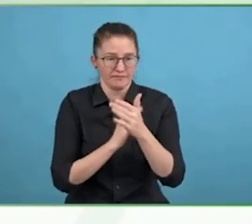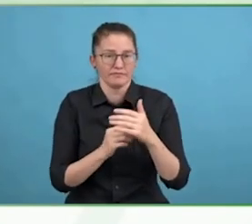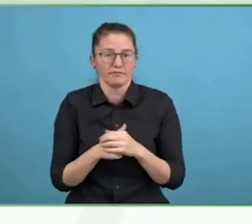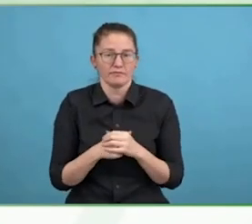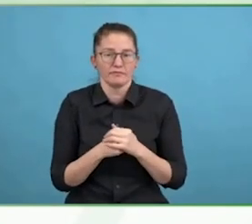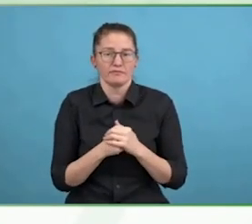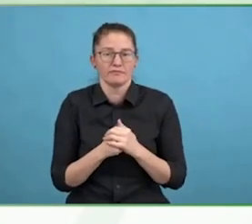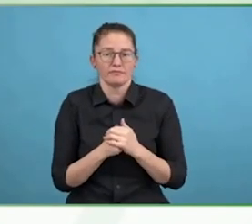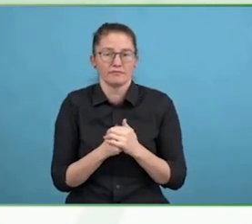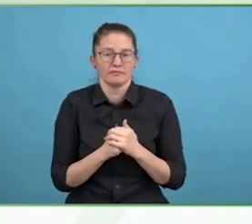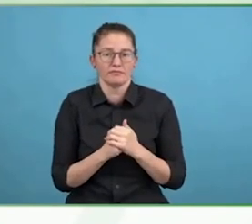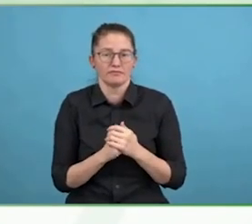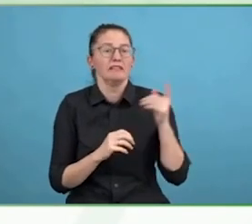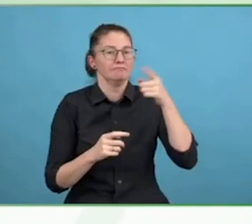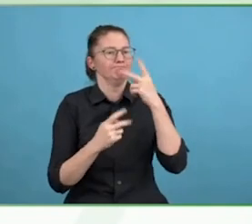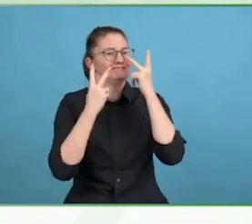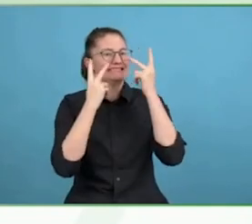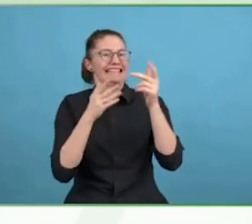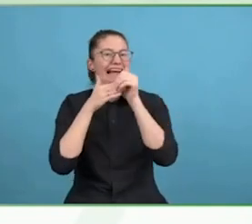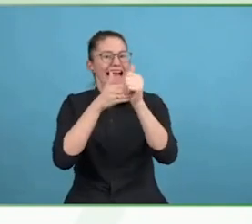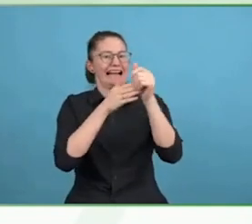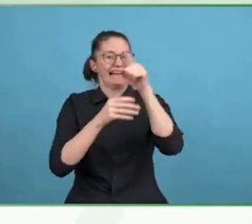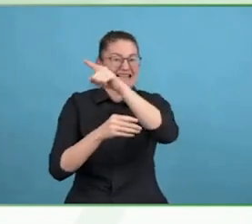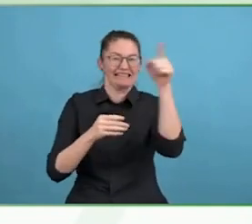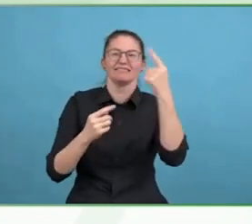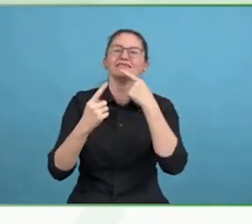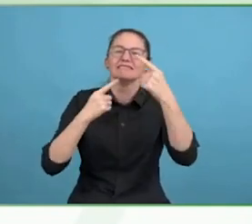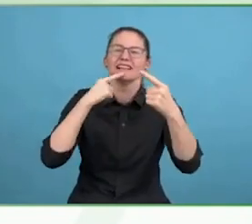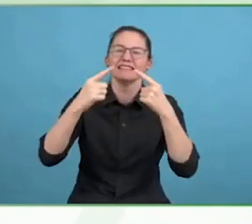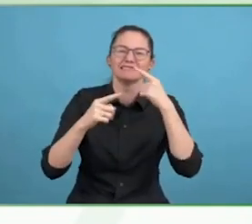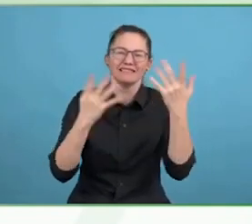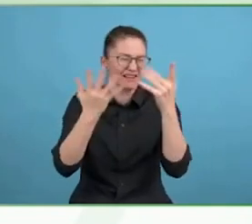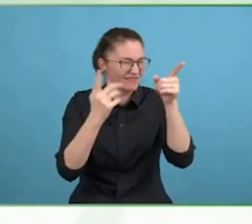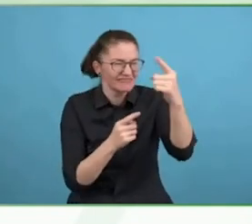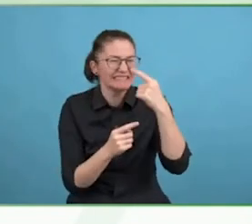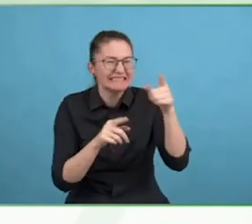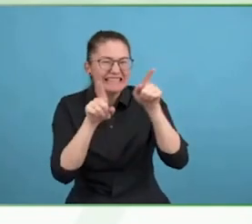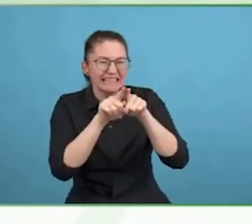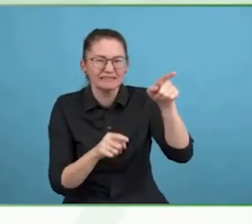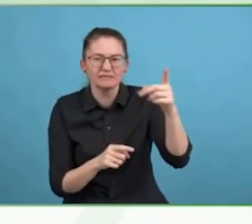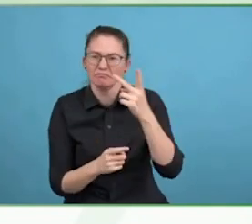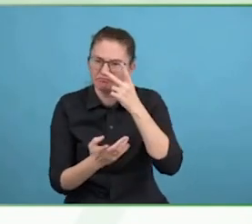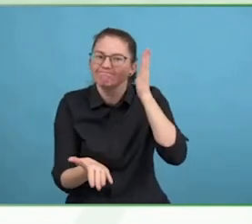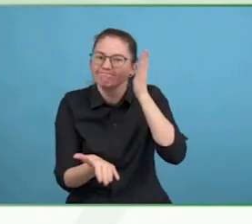I will echo you that Brendon is brilliant and such a wonderful ally